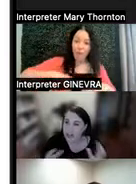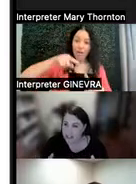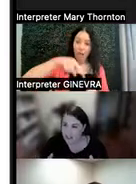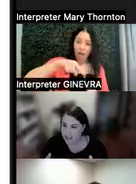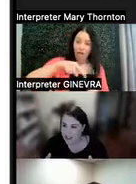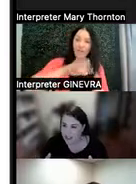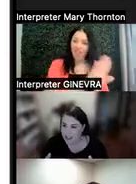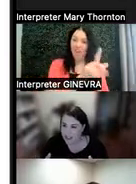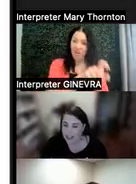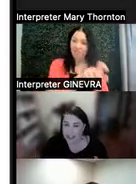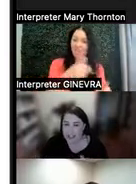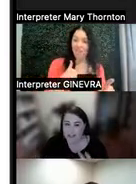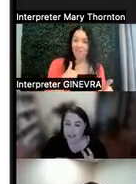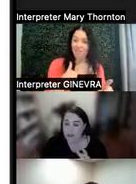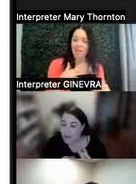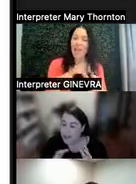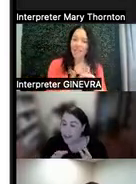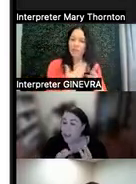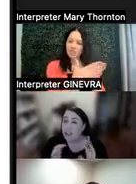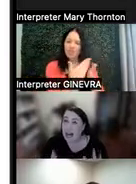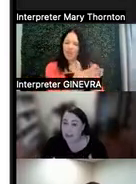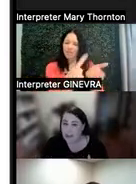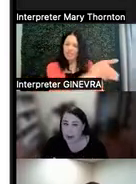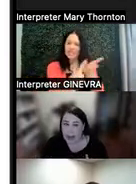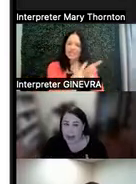this discussion in a collaborative way,